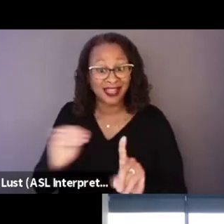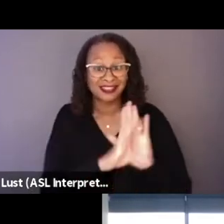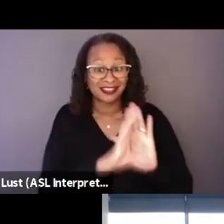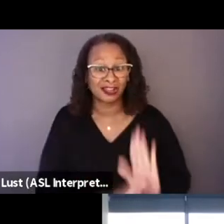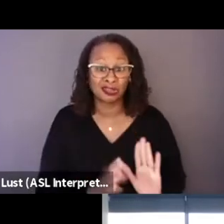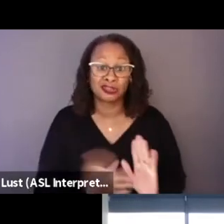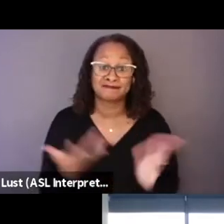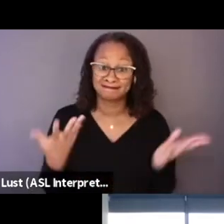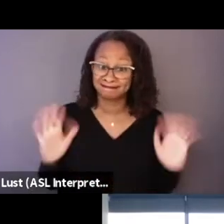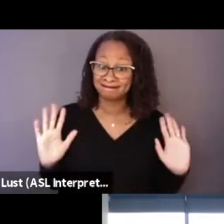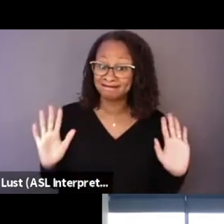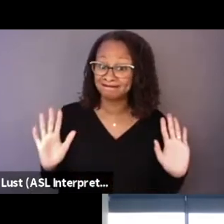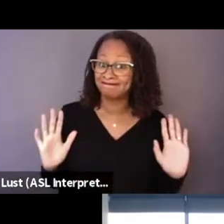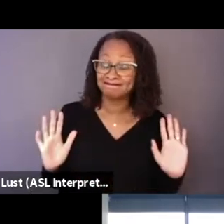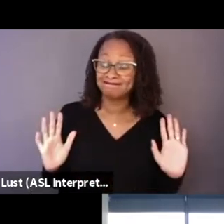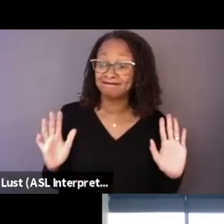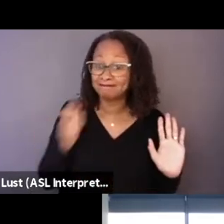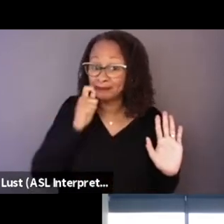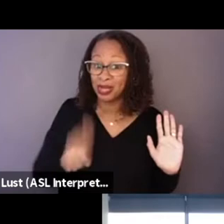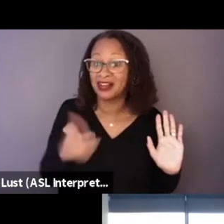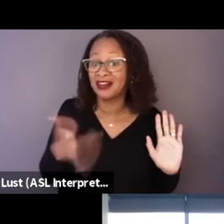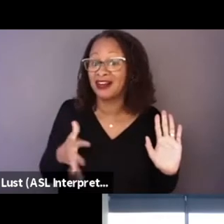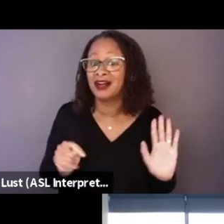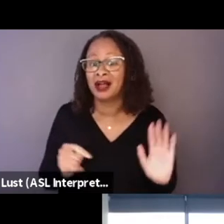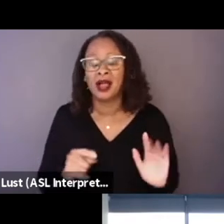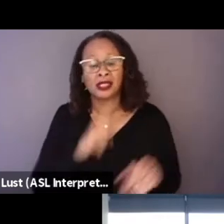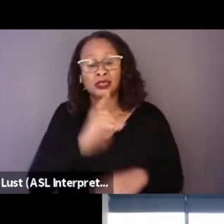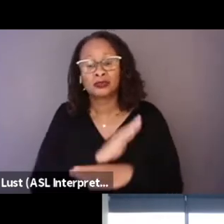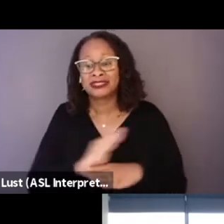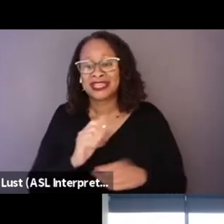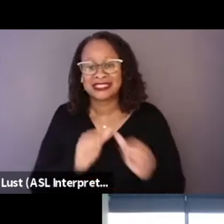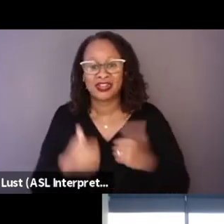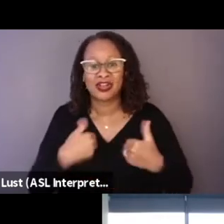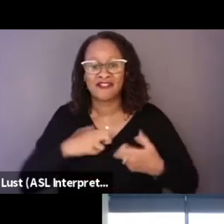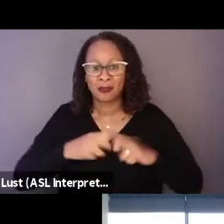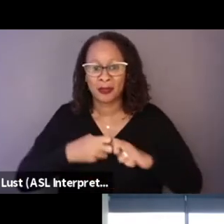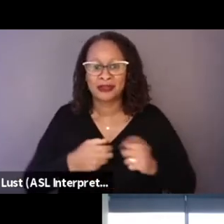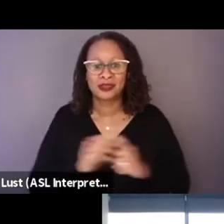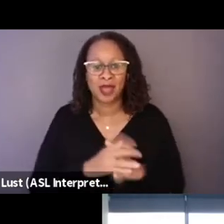And so, I actually still have a problem with viewing them as characters.